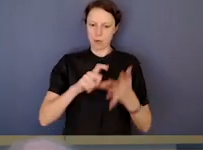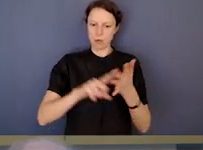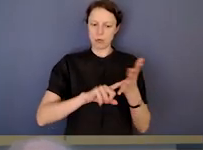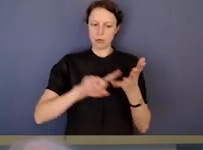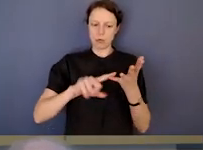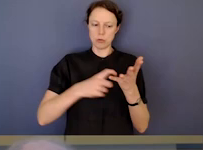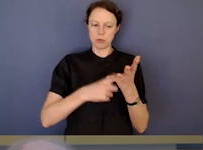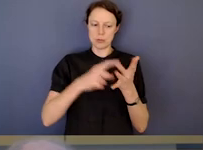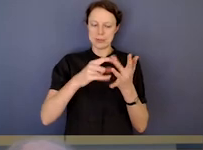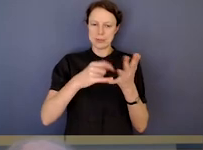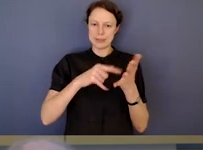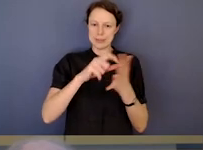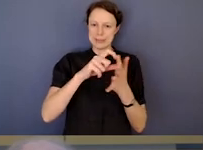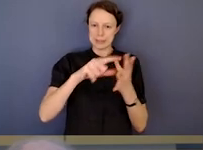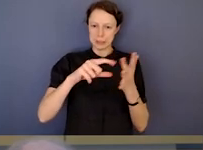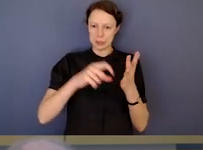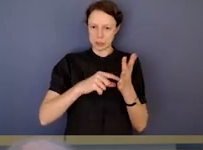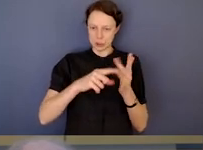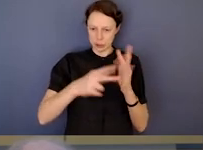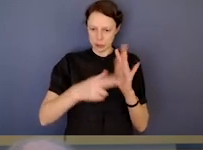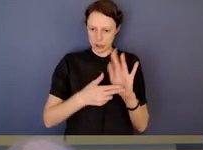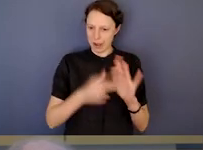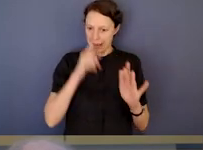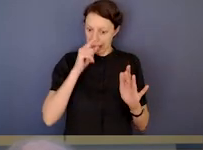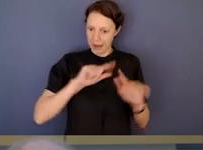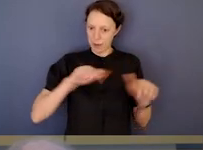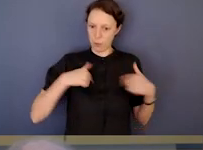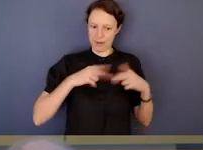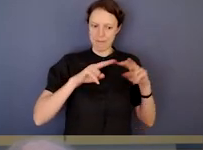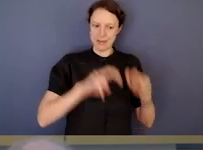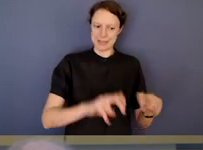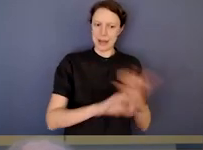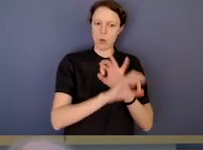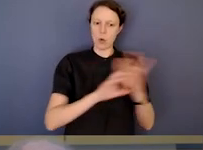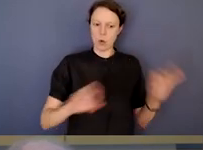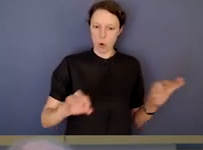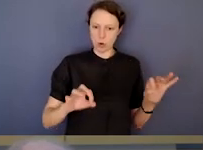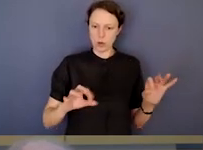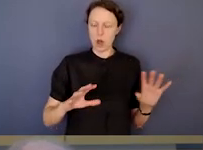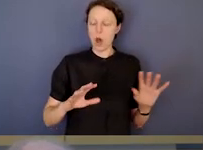There's also the dimension of what do we label what we've found? And often there's I think,